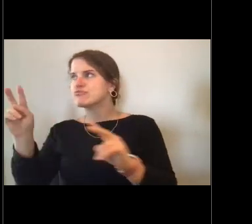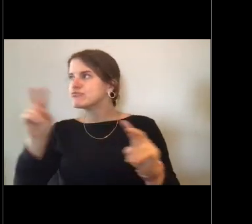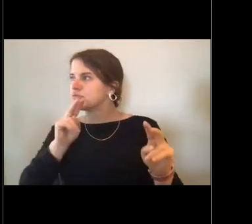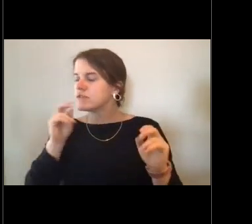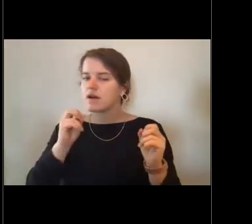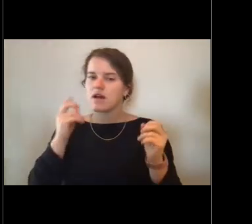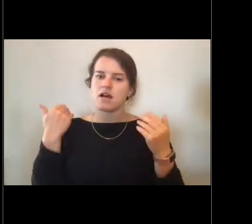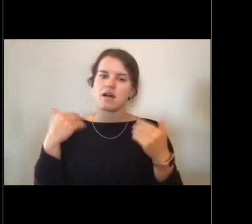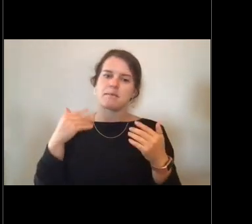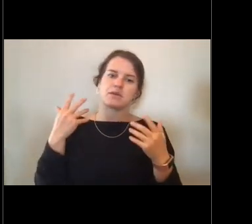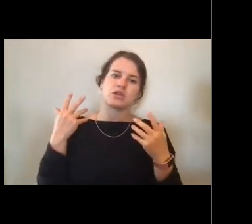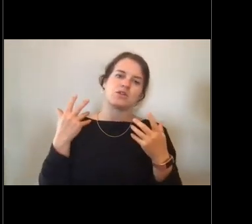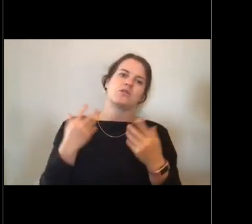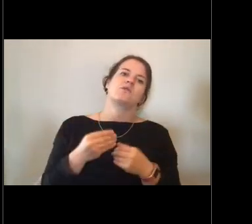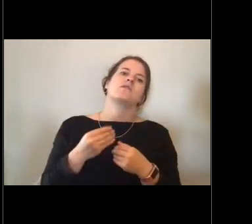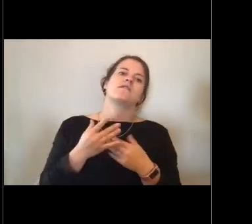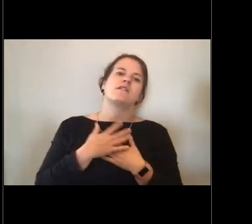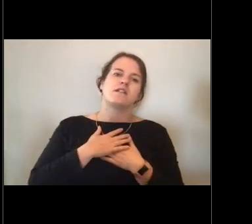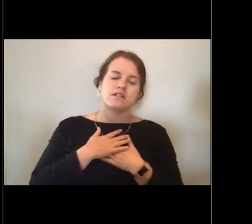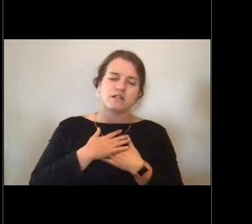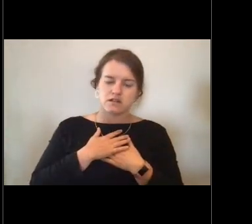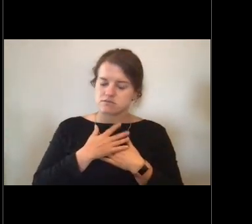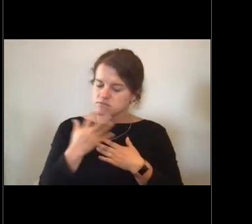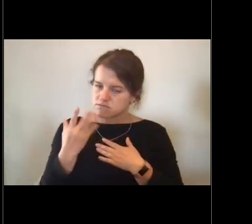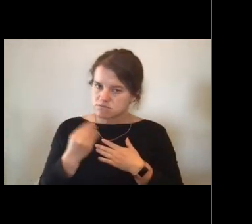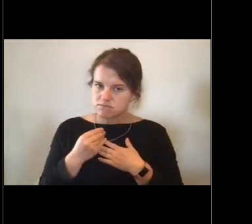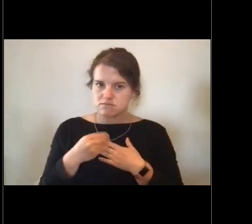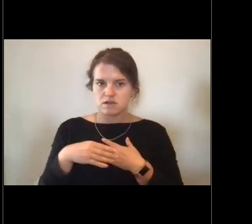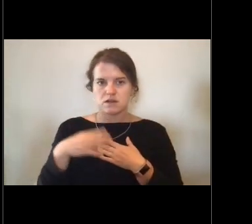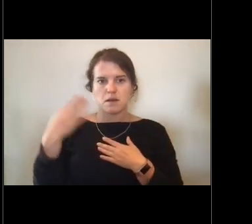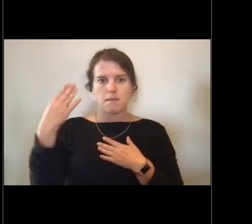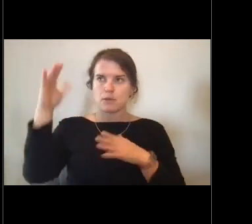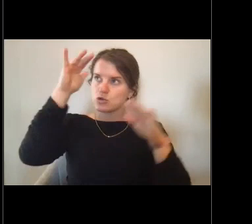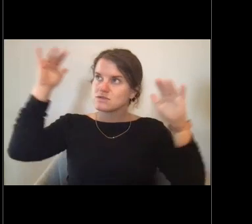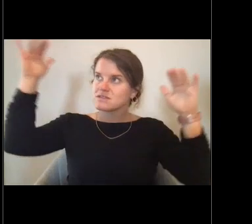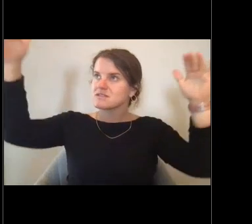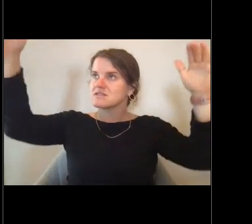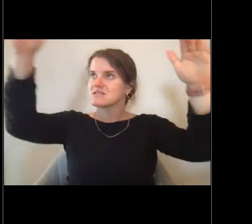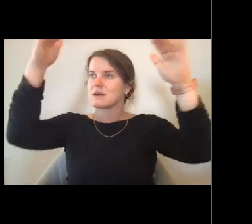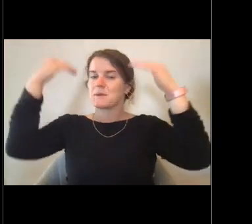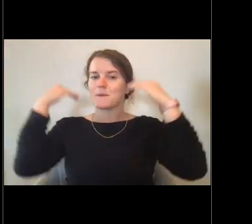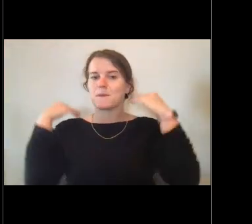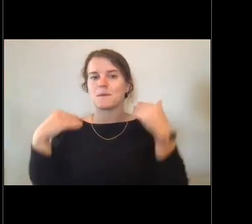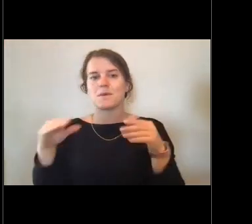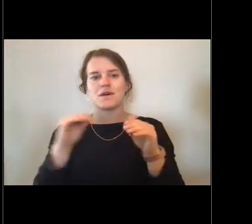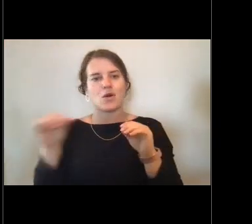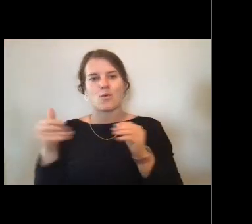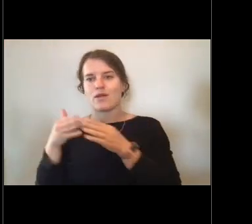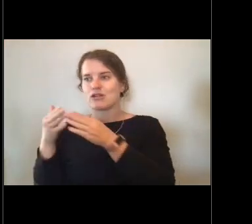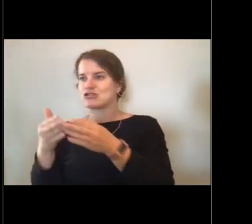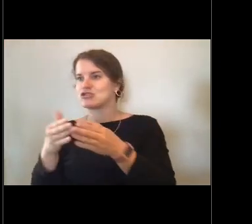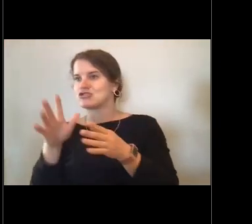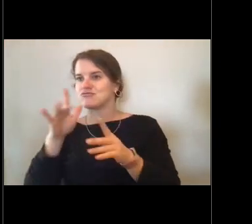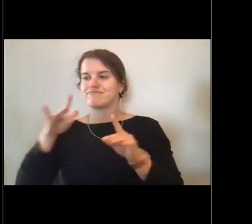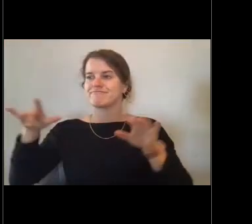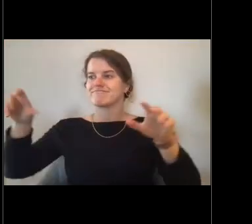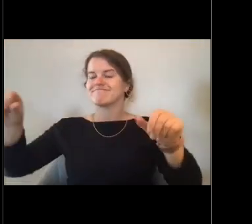It was just gorgeous bluebird day no other vessels in the area. And we were able to get up really close to the glacier